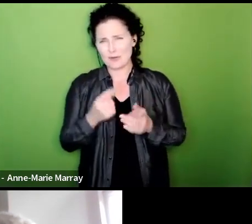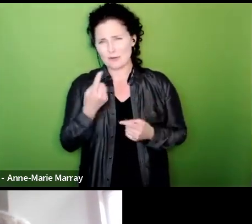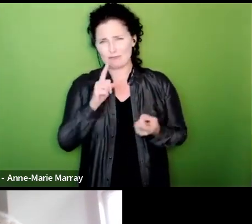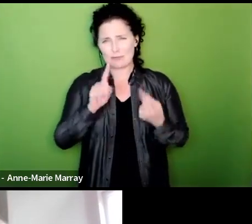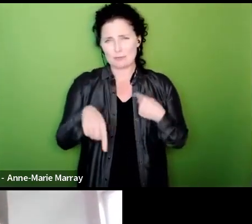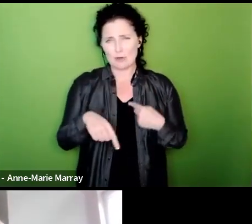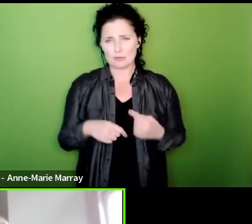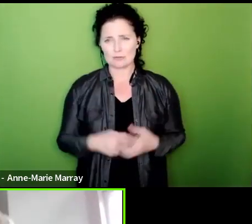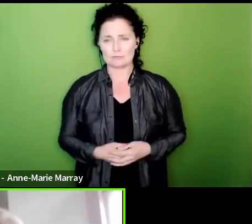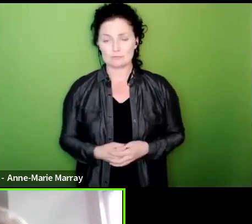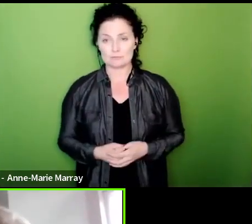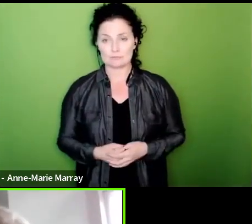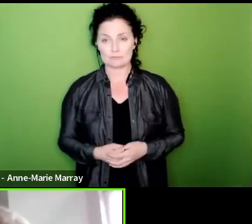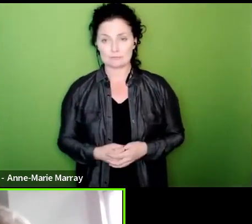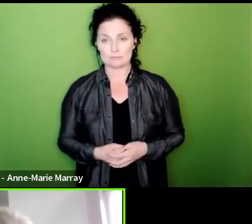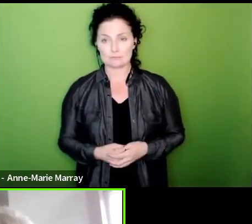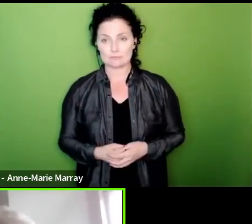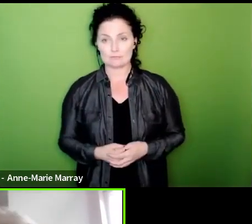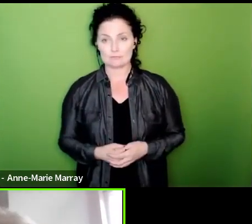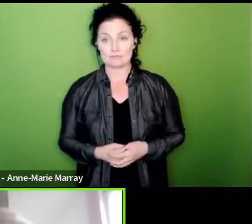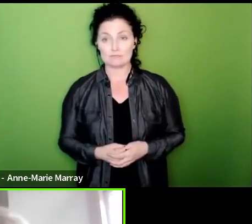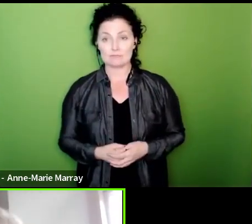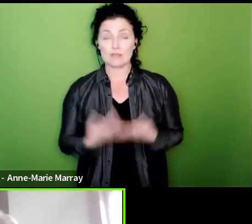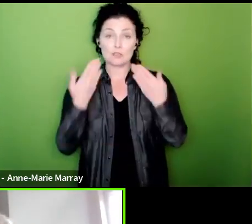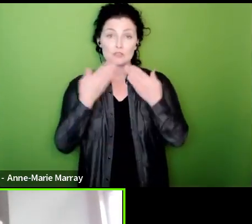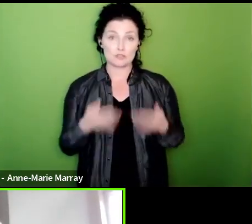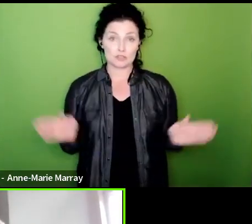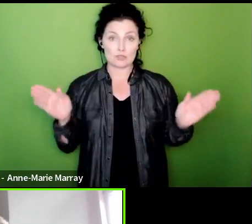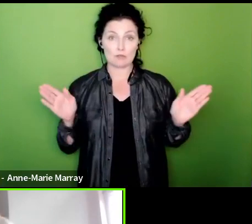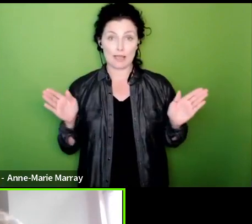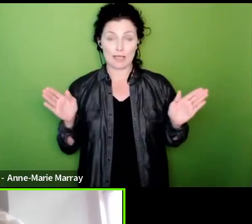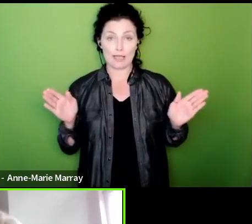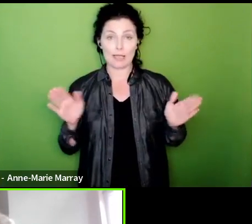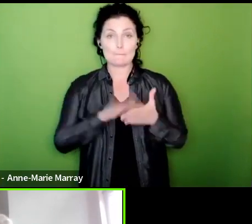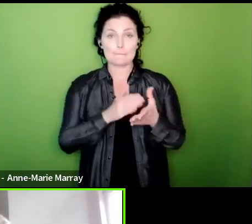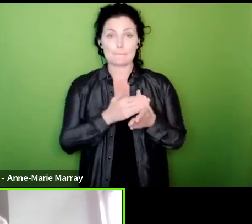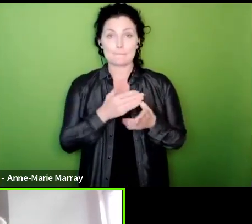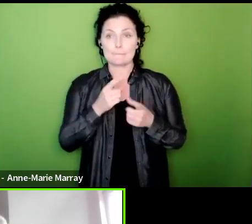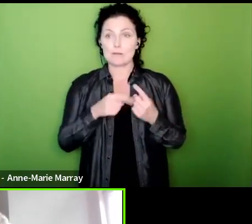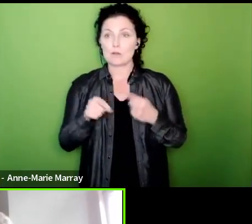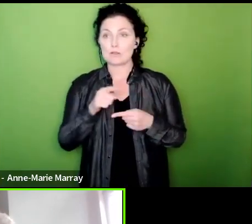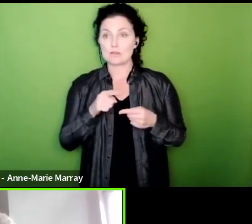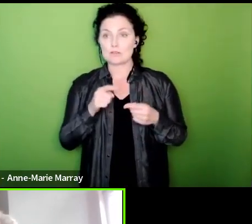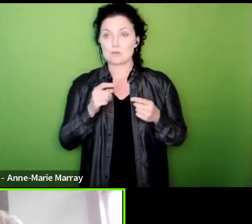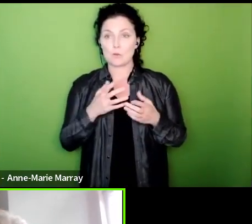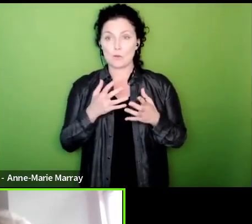Mark yeah I mean in in general because obviously we deal with massive contractors some of them are